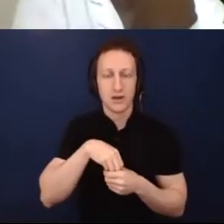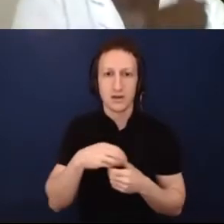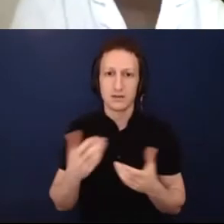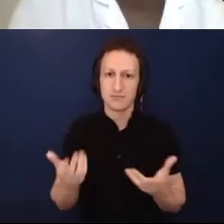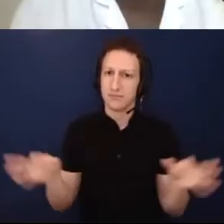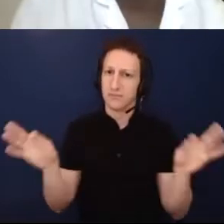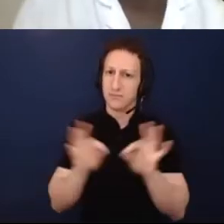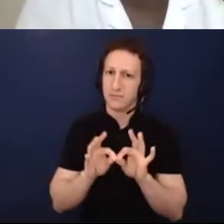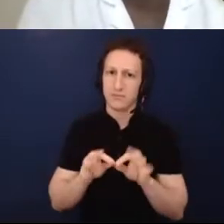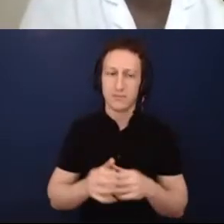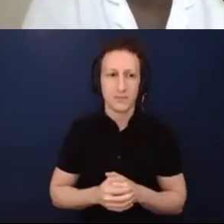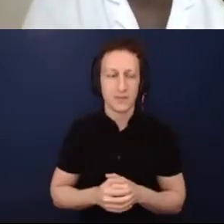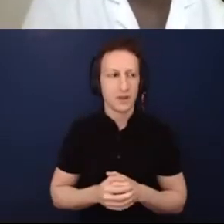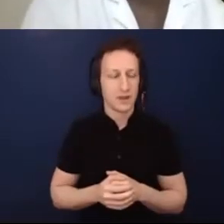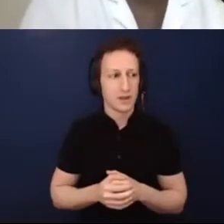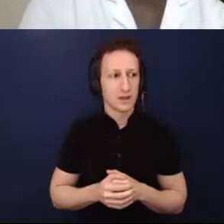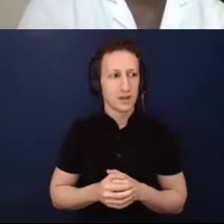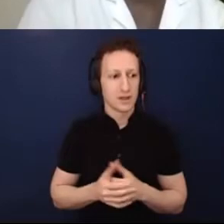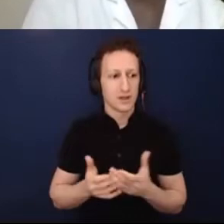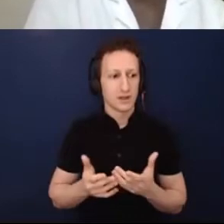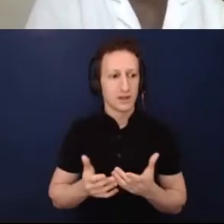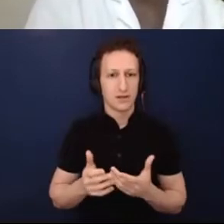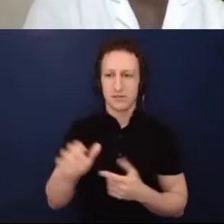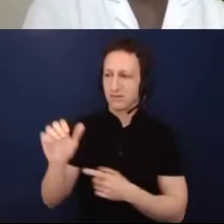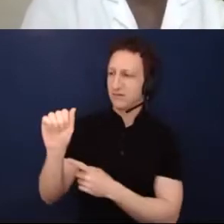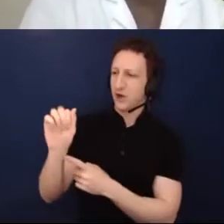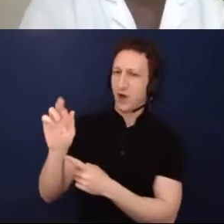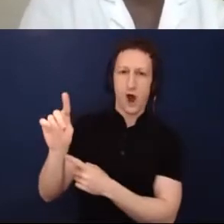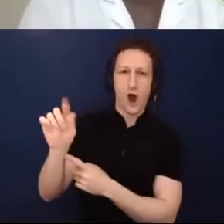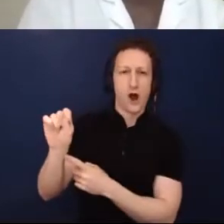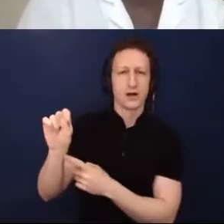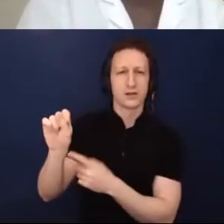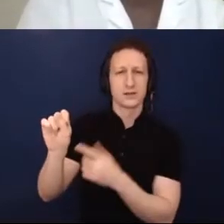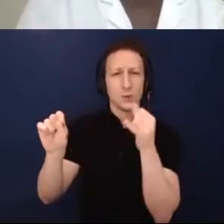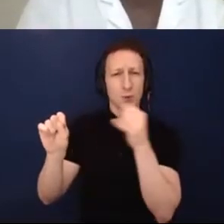ways that the arts has so much impact outside of cultural organizations